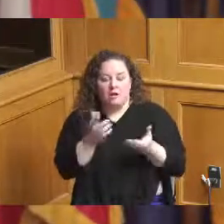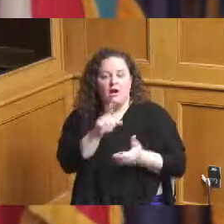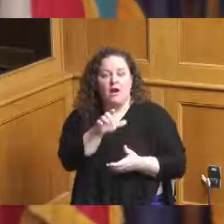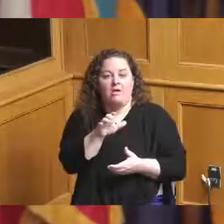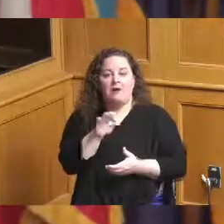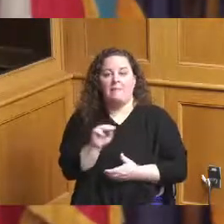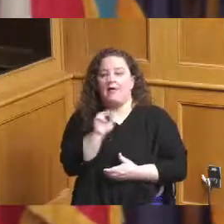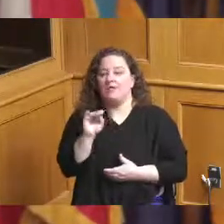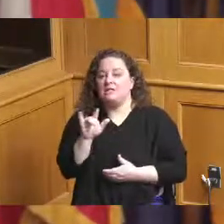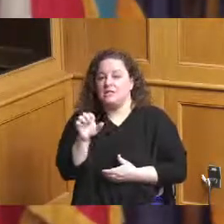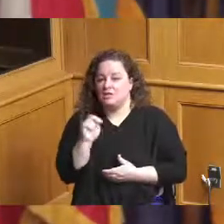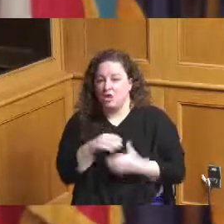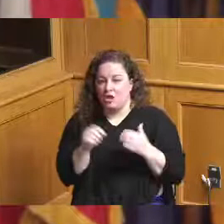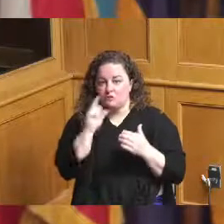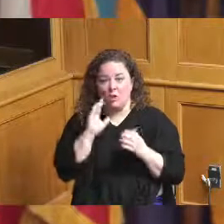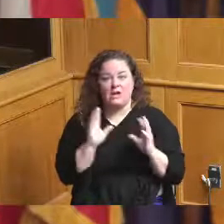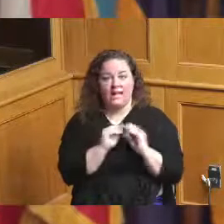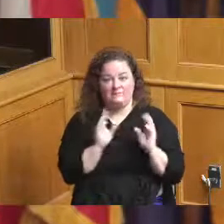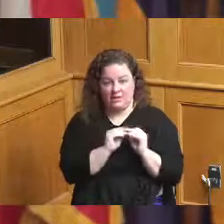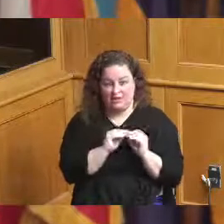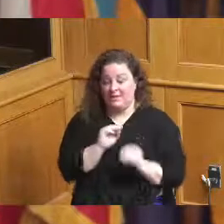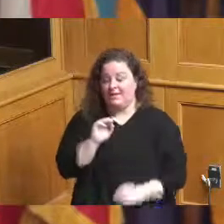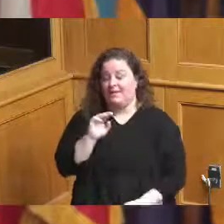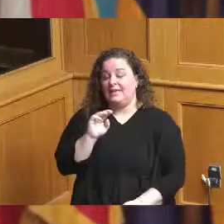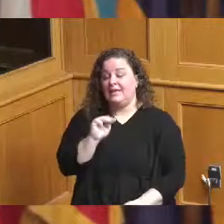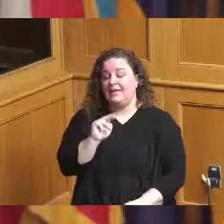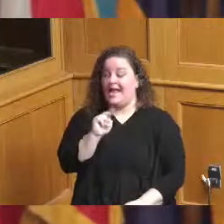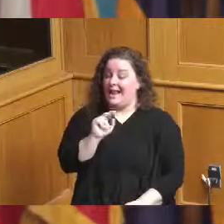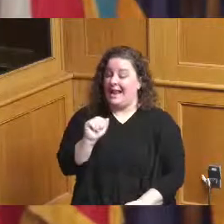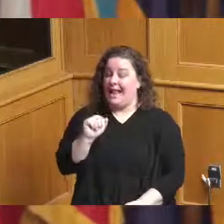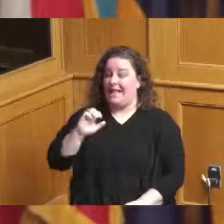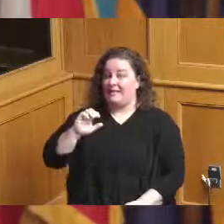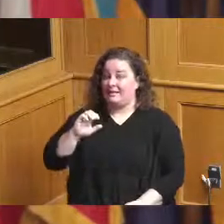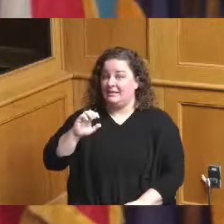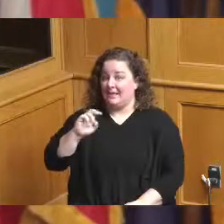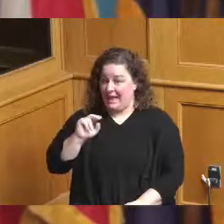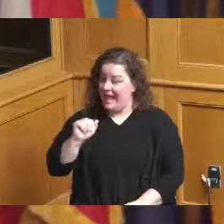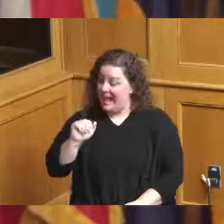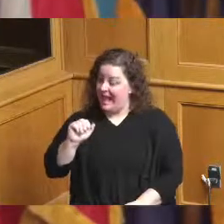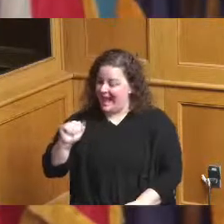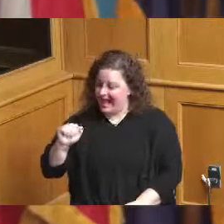sitting there the NAACP Joe Mallory who's here who came twice majority of those conventions